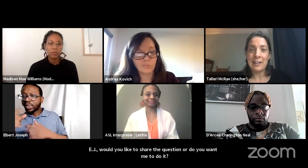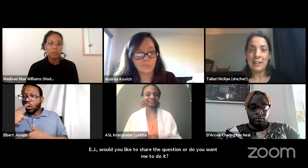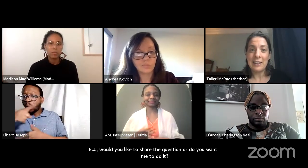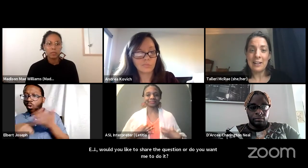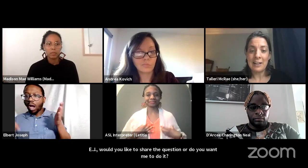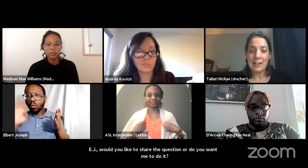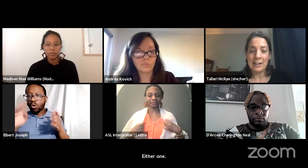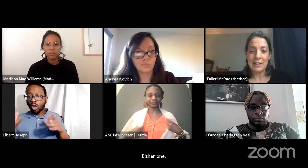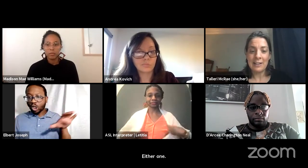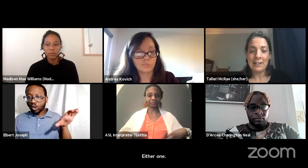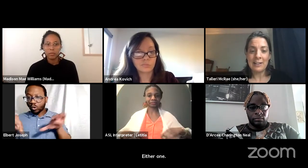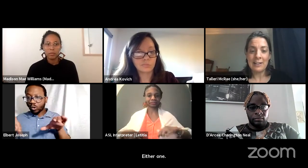I'll share in the question.